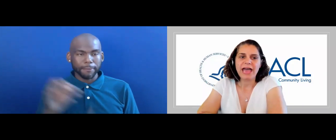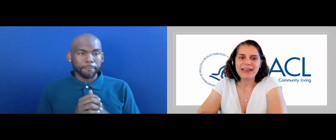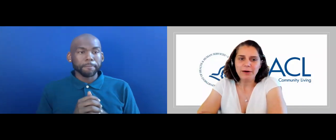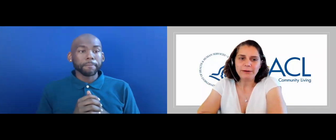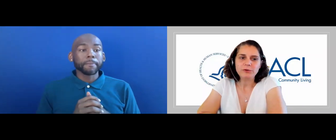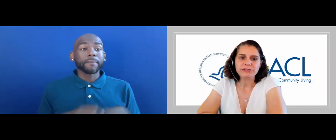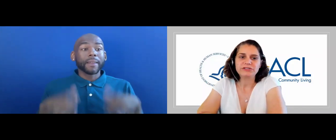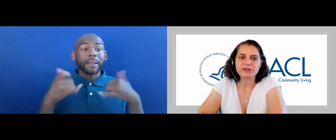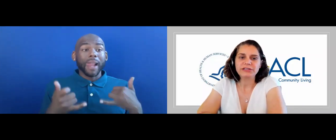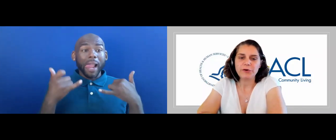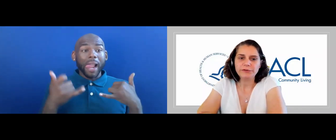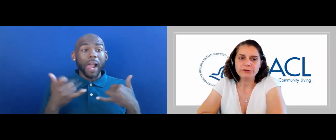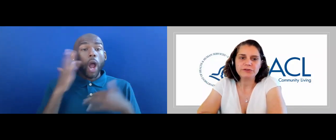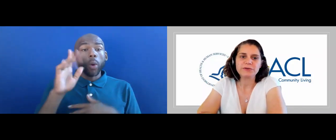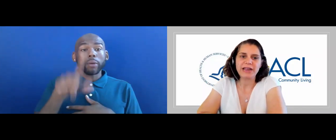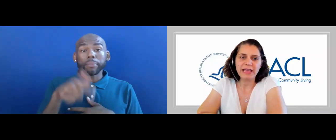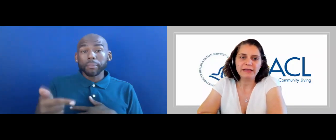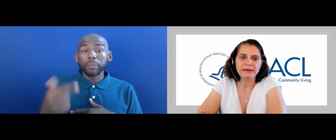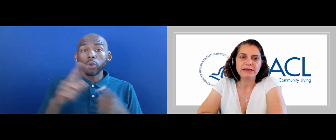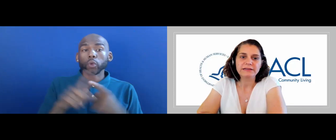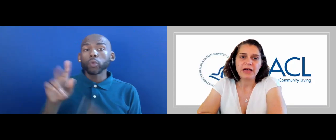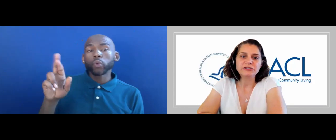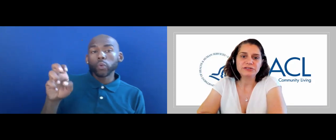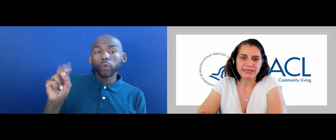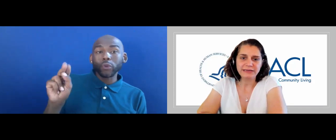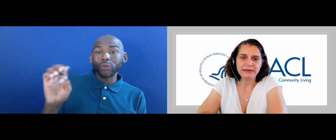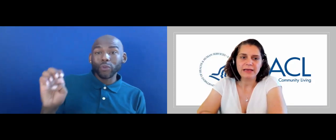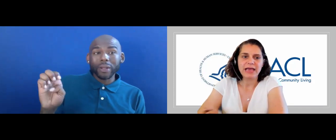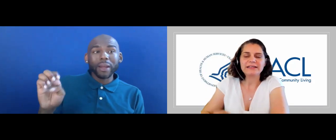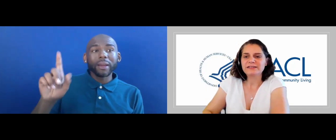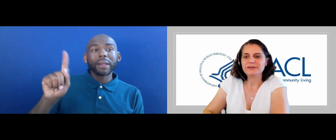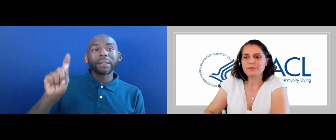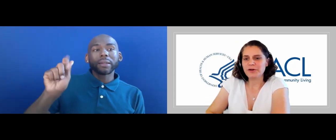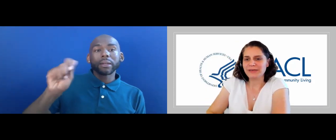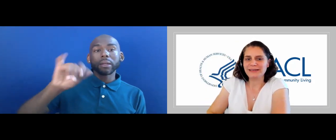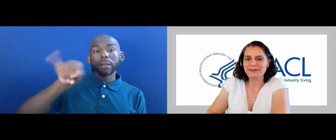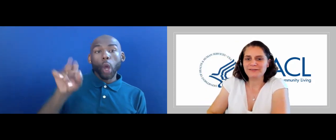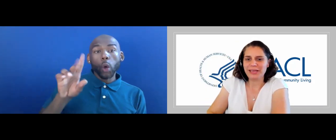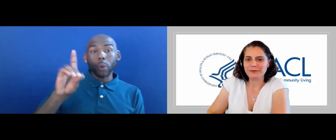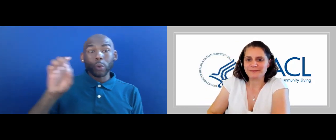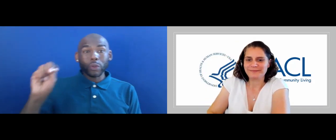NOW HAVE I WILL TURN IT OVER TO RENEE TAJUDEEN AT THE DEPARTMENT OF LABOR.